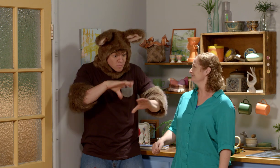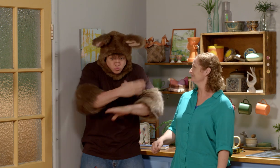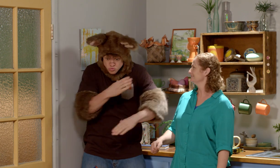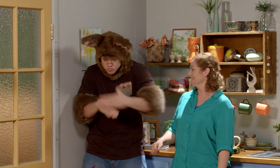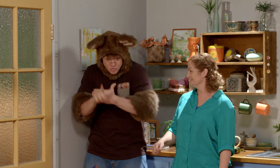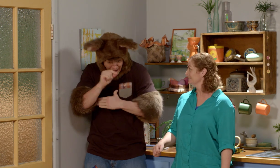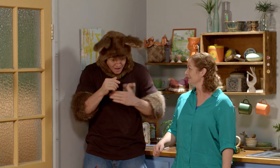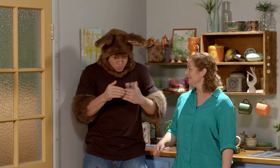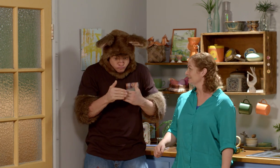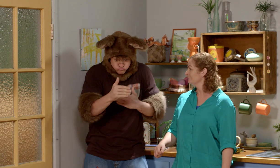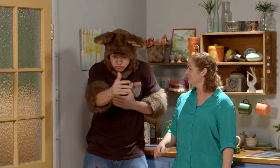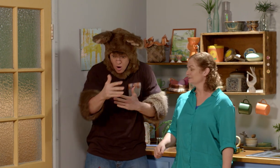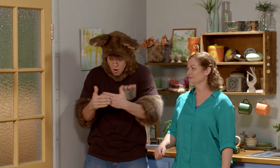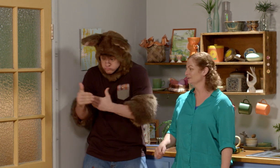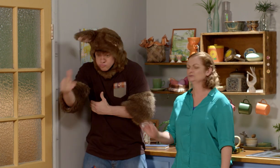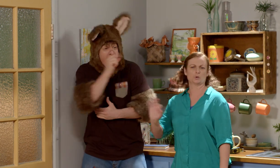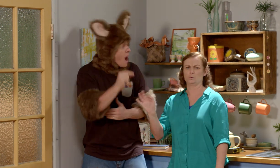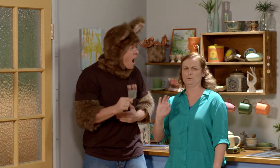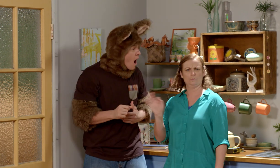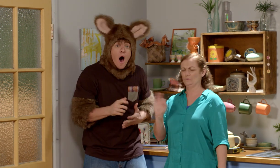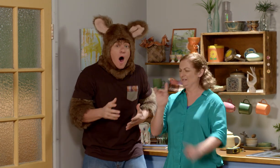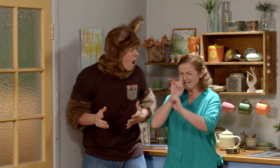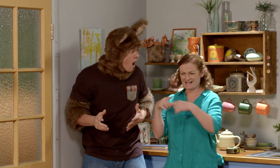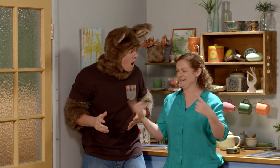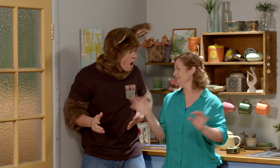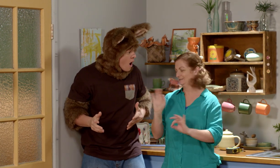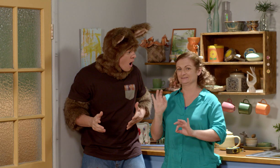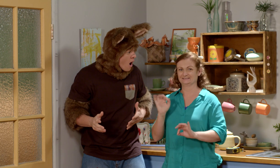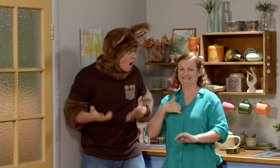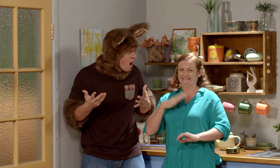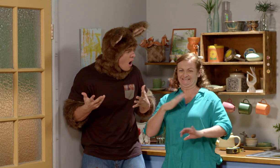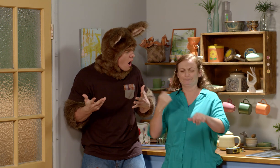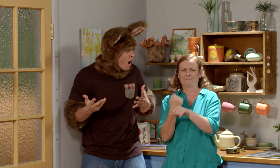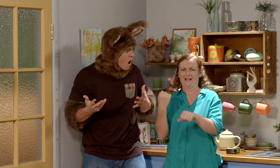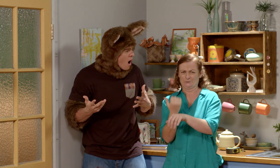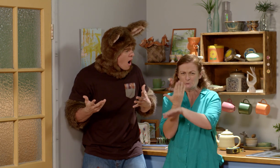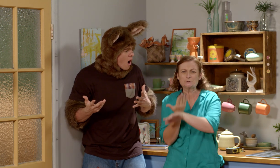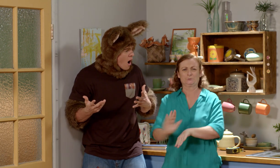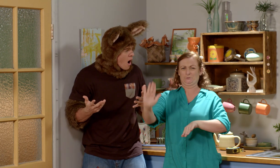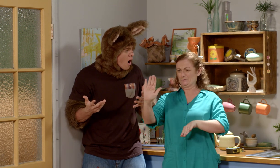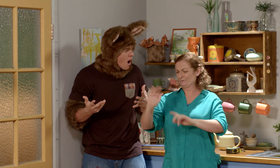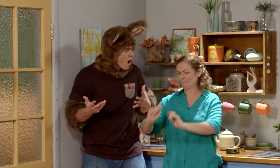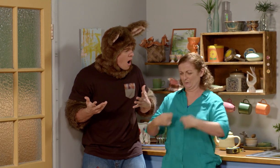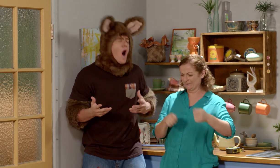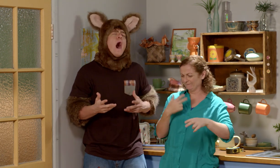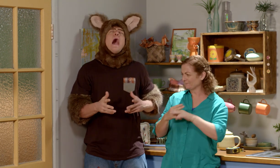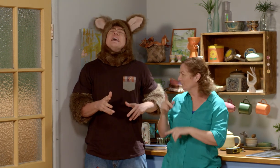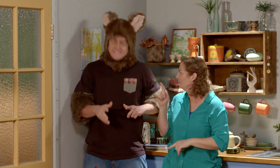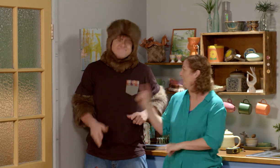Sally, can my boots grow bigger? No Possum, boots don't grow. I'm going to need to make you new boots.